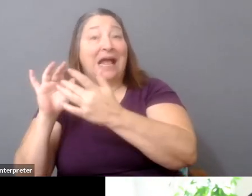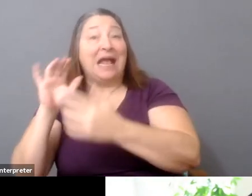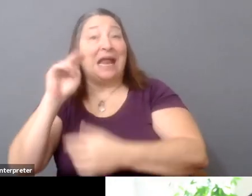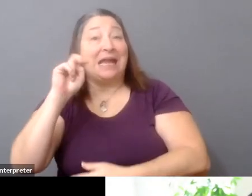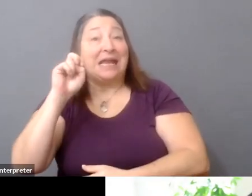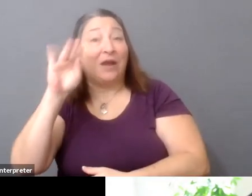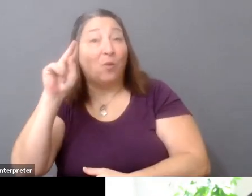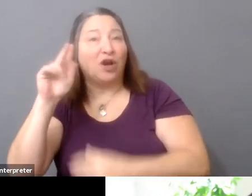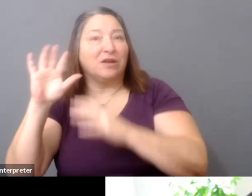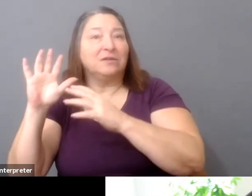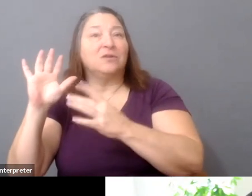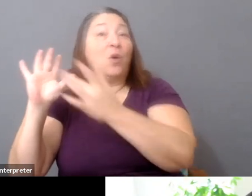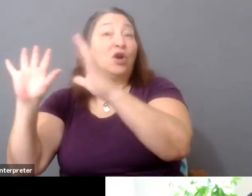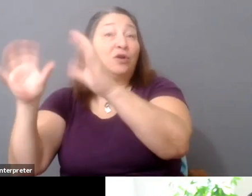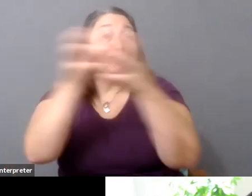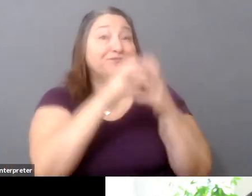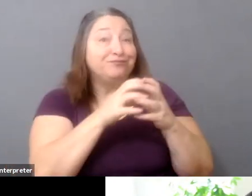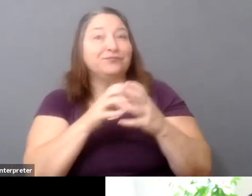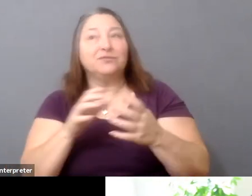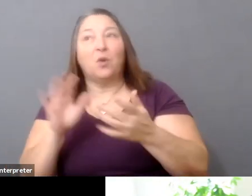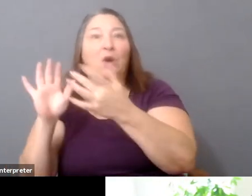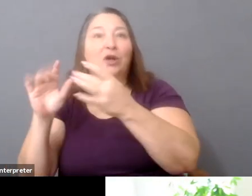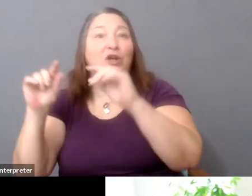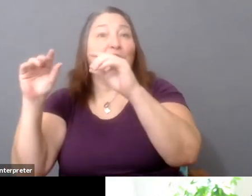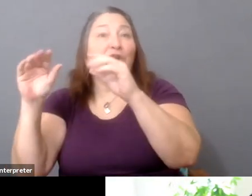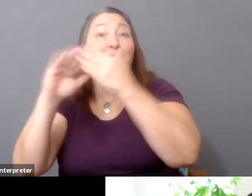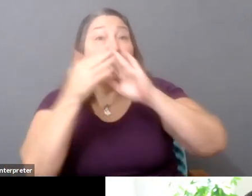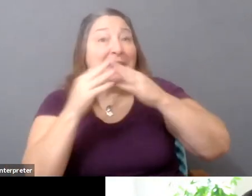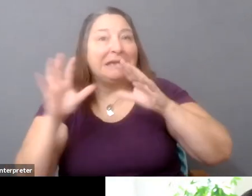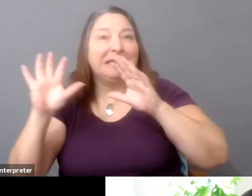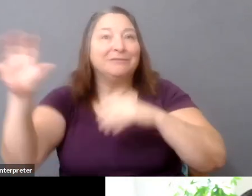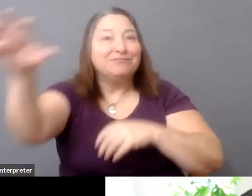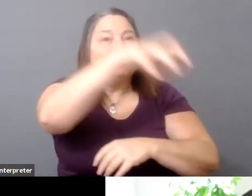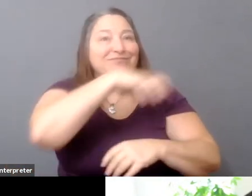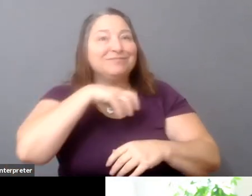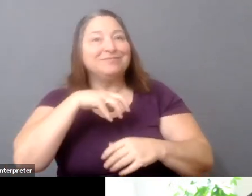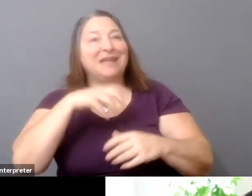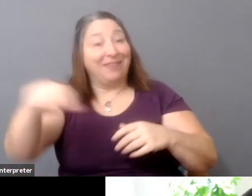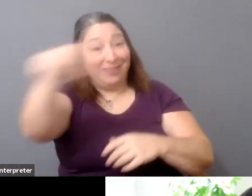and especially if that community or network is of high-net-worth individuals, through that,